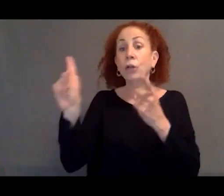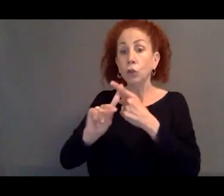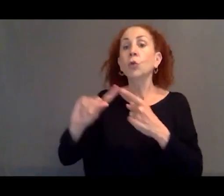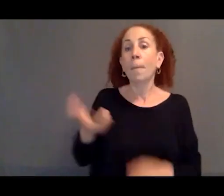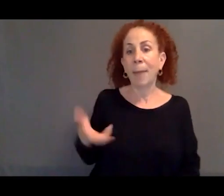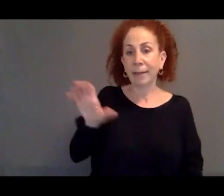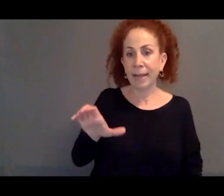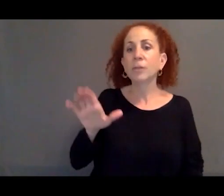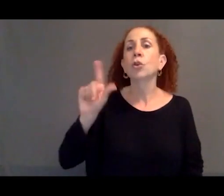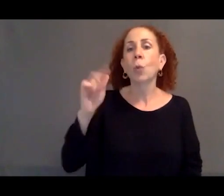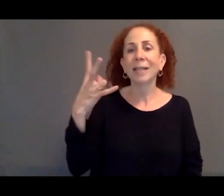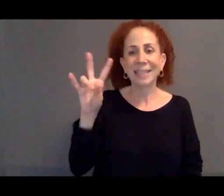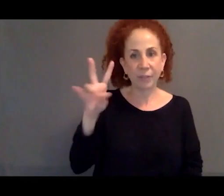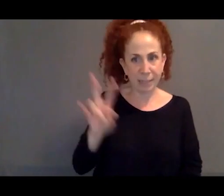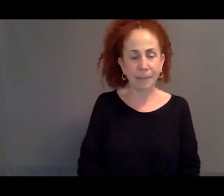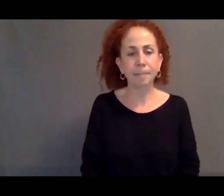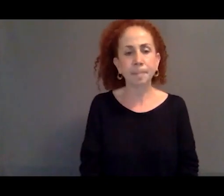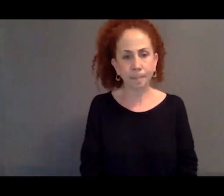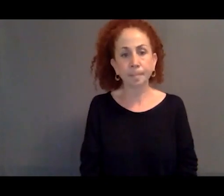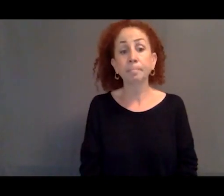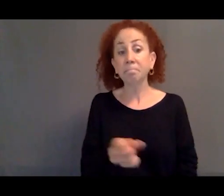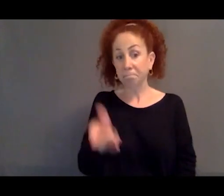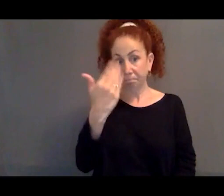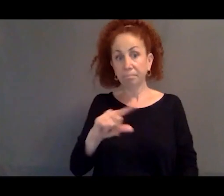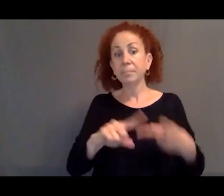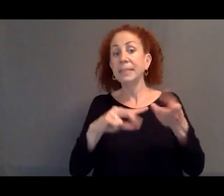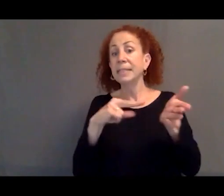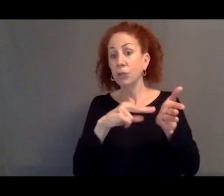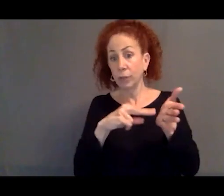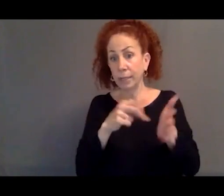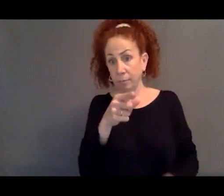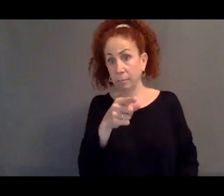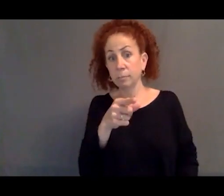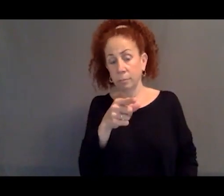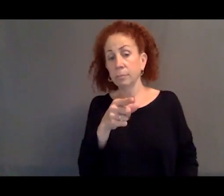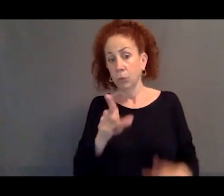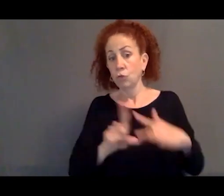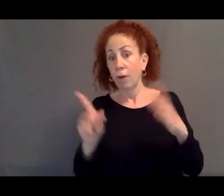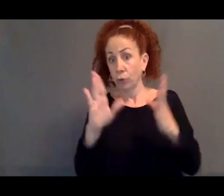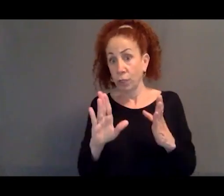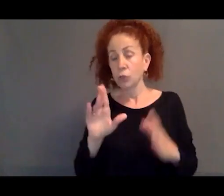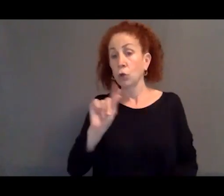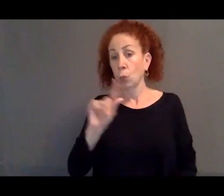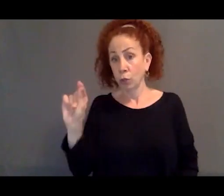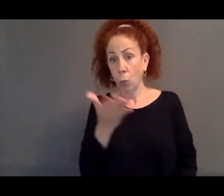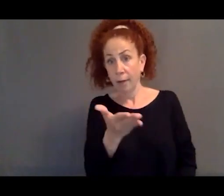And this is a photograph of Syrian refugees in 2020